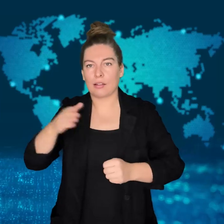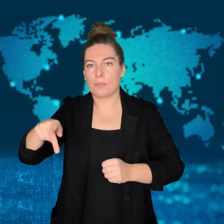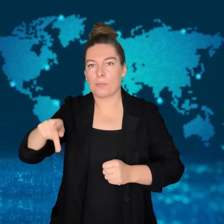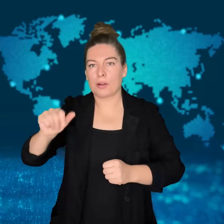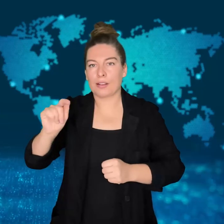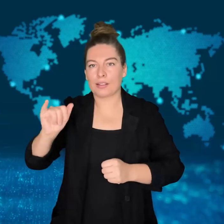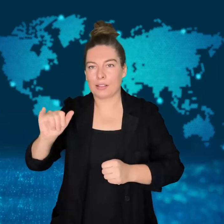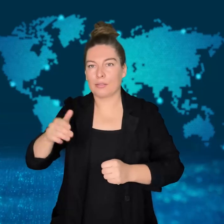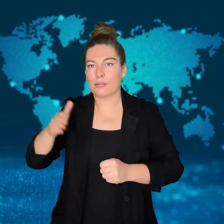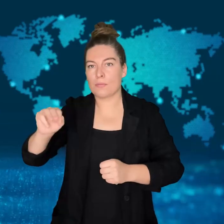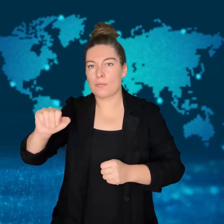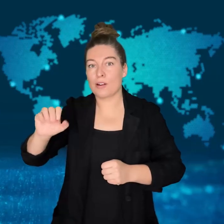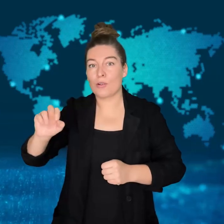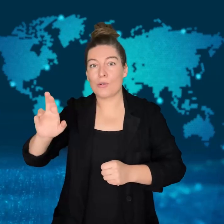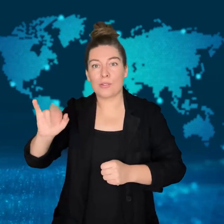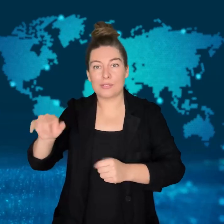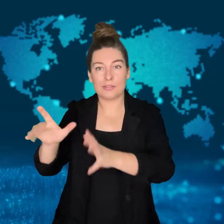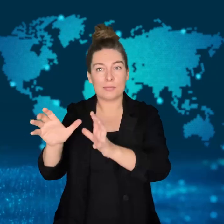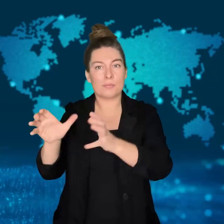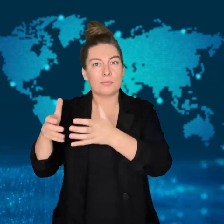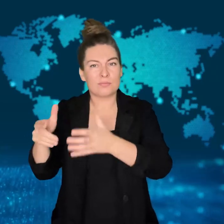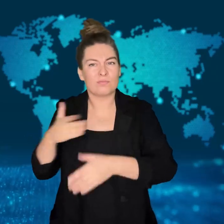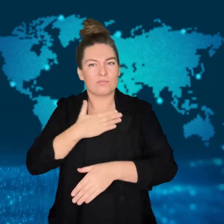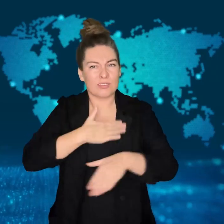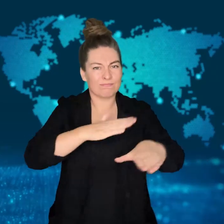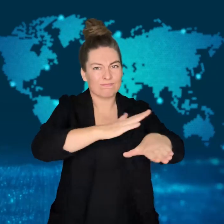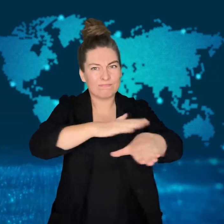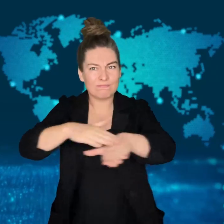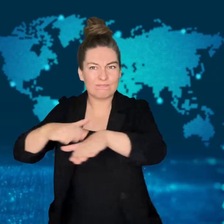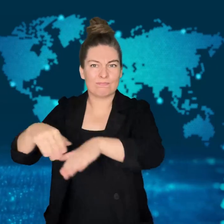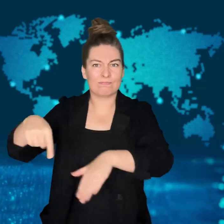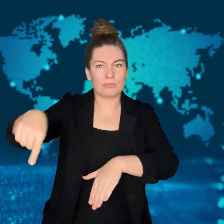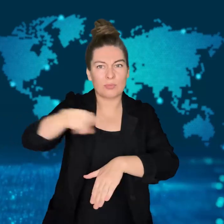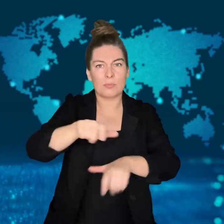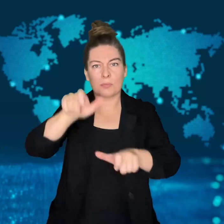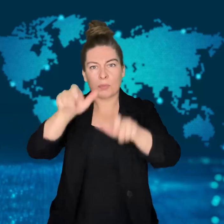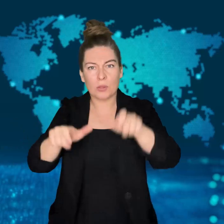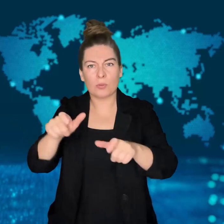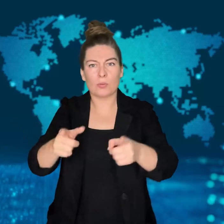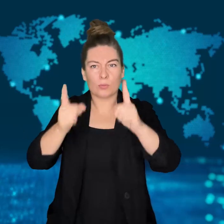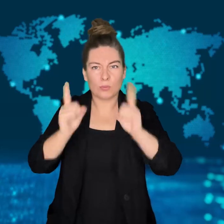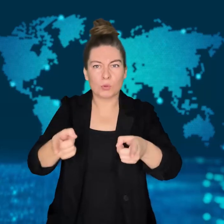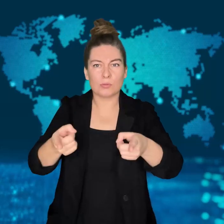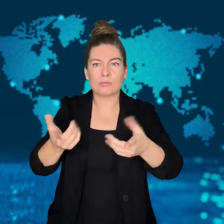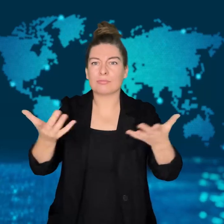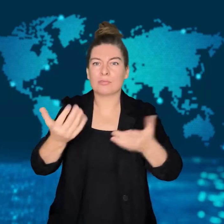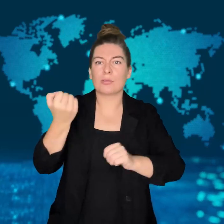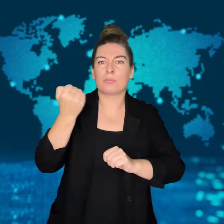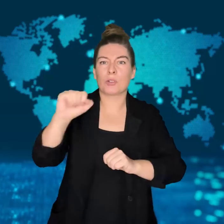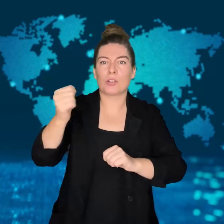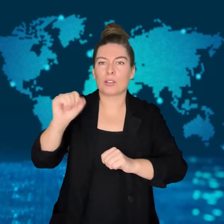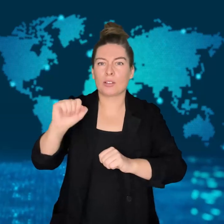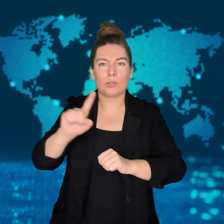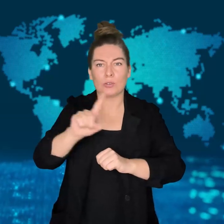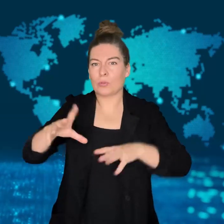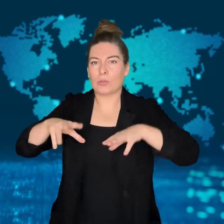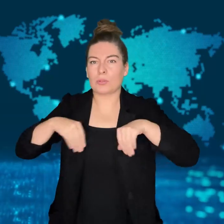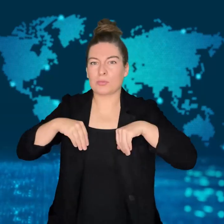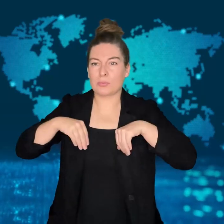after the Te Pāti Māori party called for nationwide demonstrations against